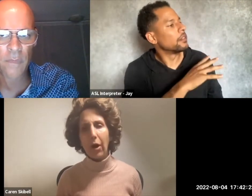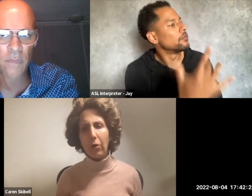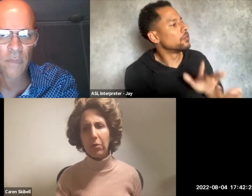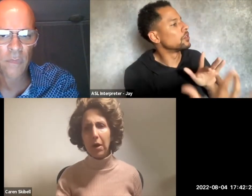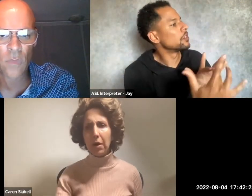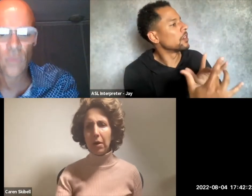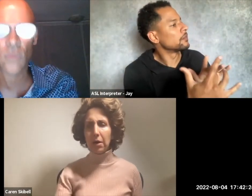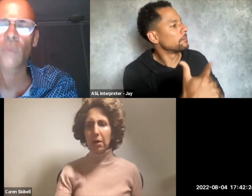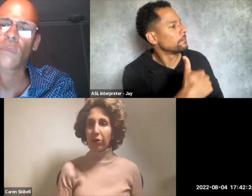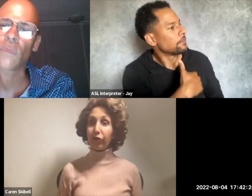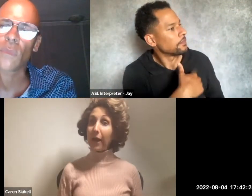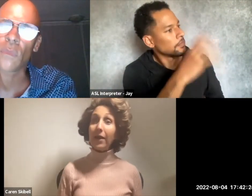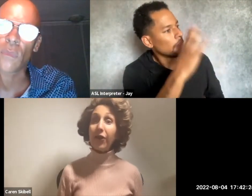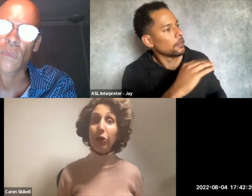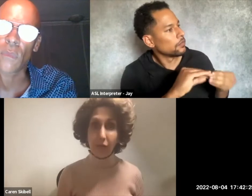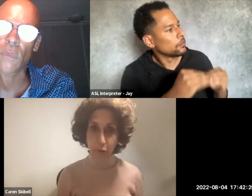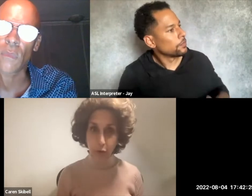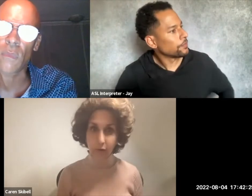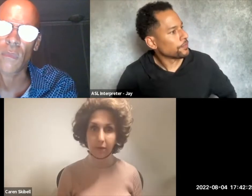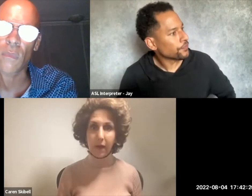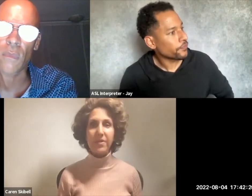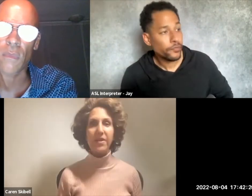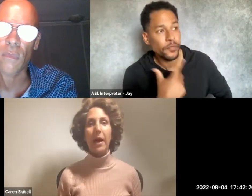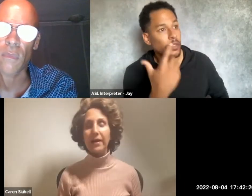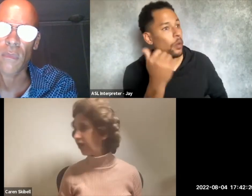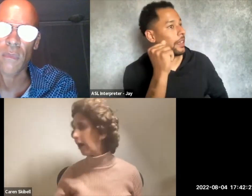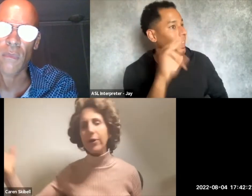you know, should anything useful come to mind.